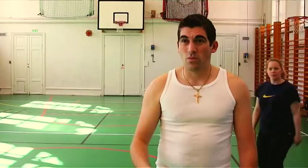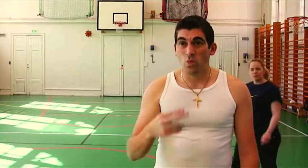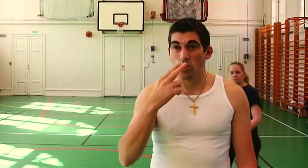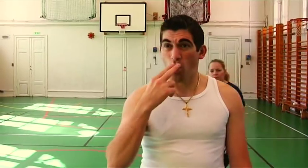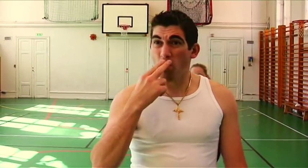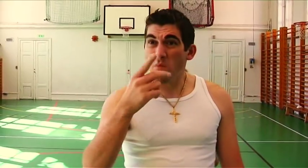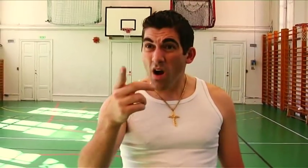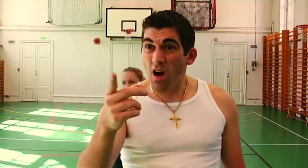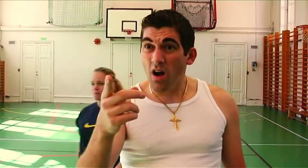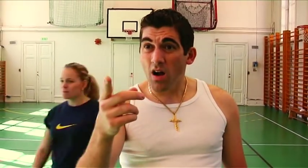Is he referee?